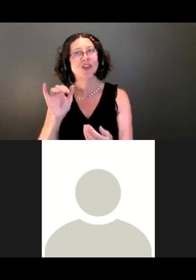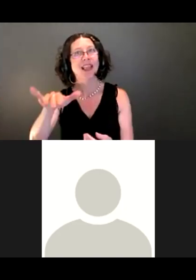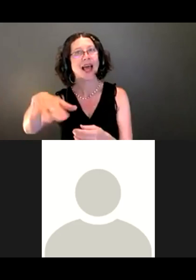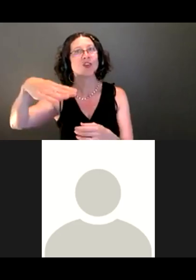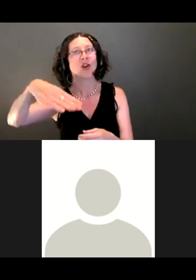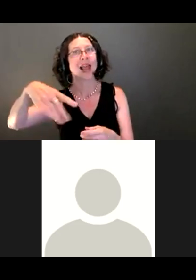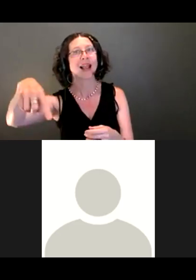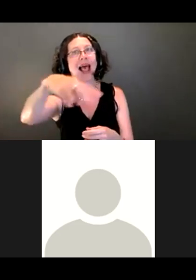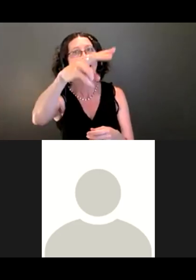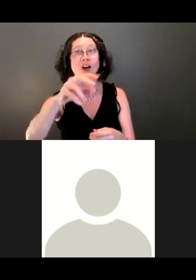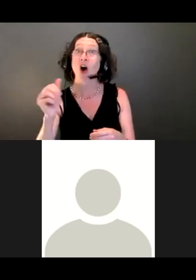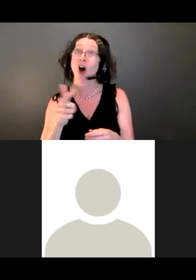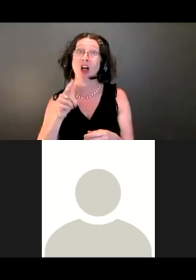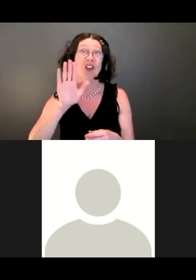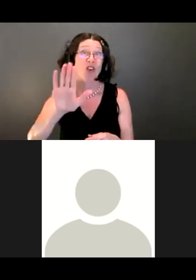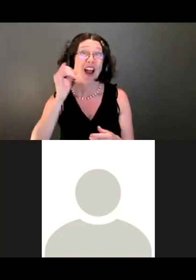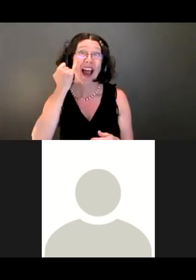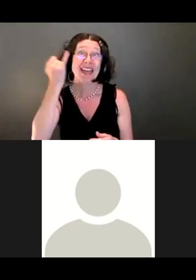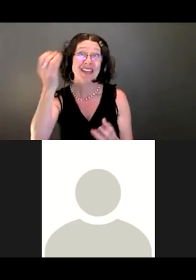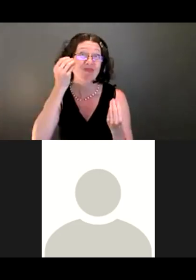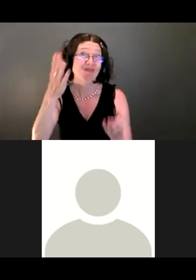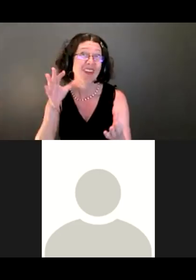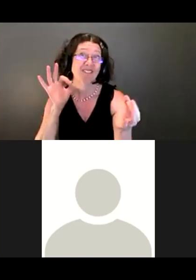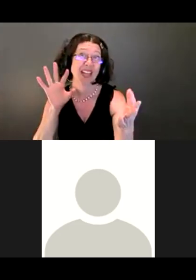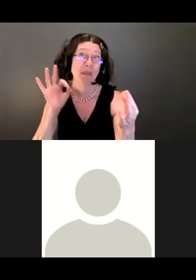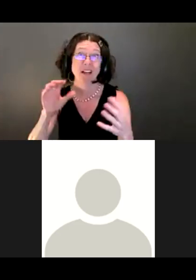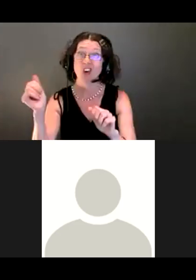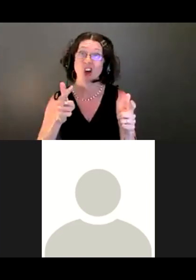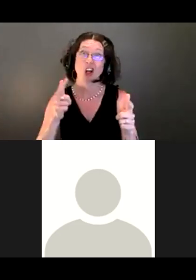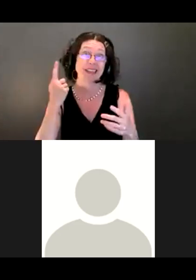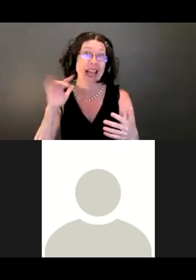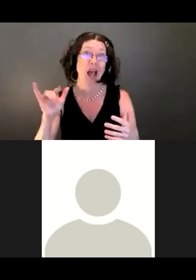Just a couple of notes I took while going through this,